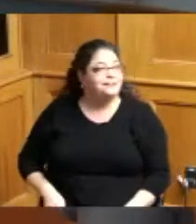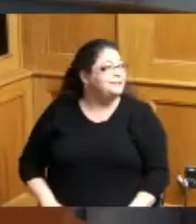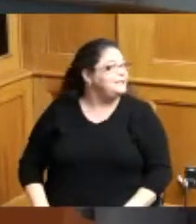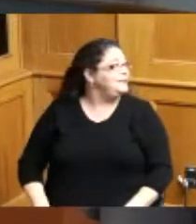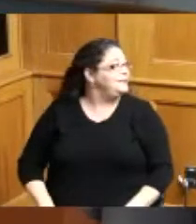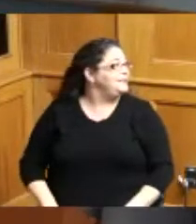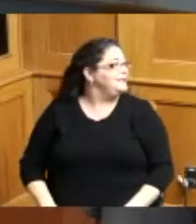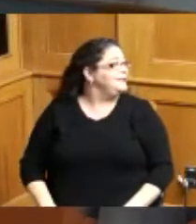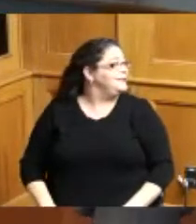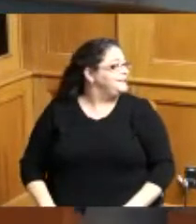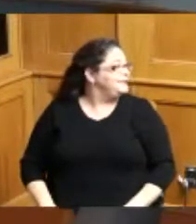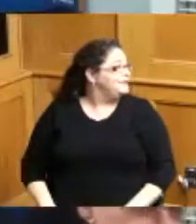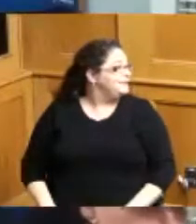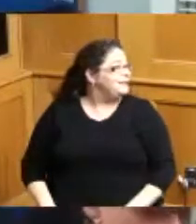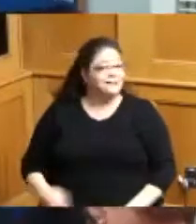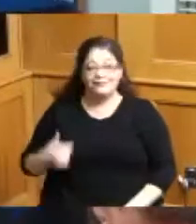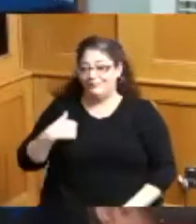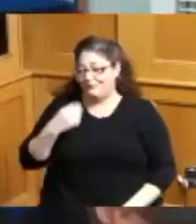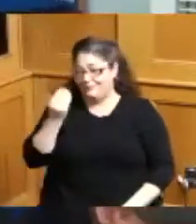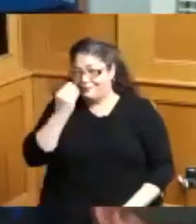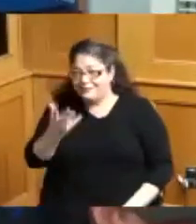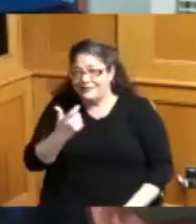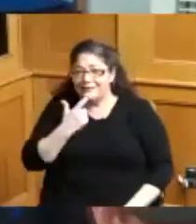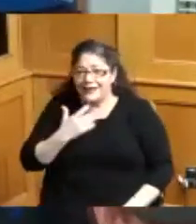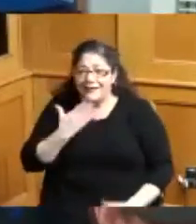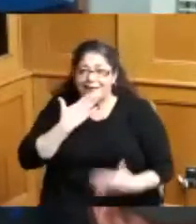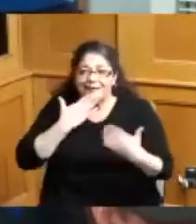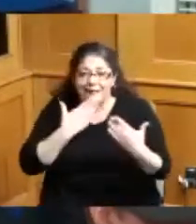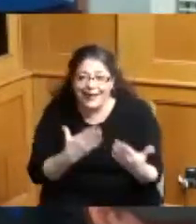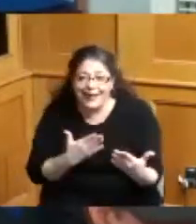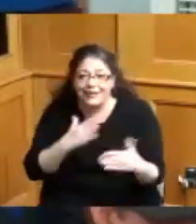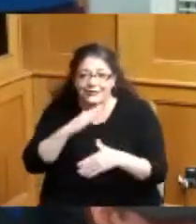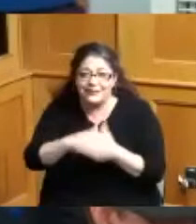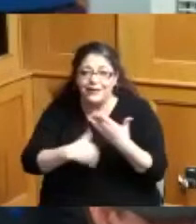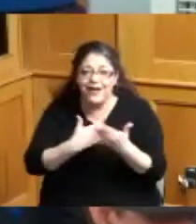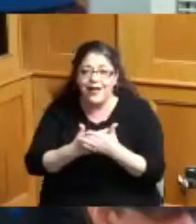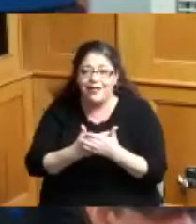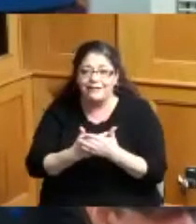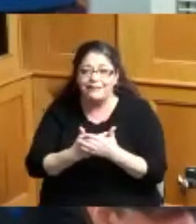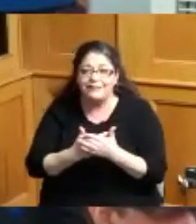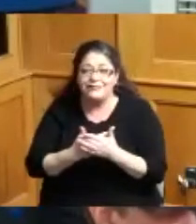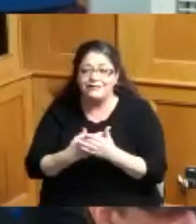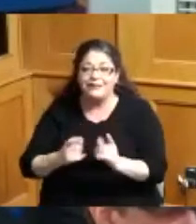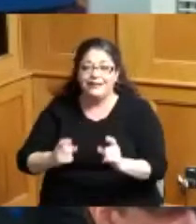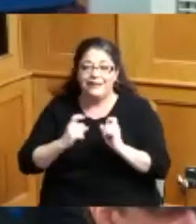well I would just like to say thank you to you all for giving me this day and I